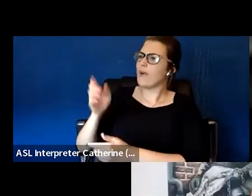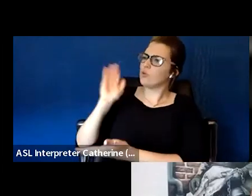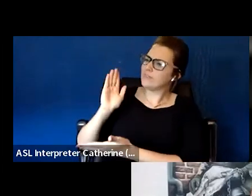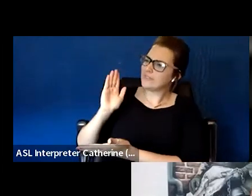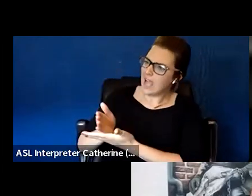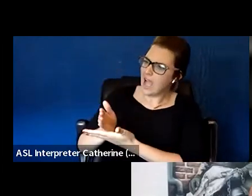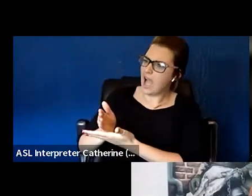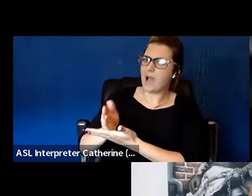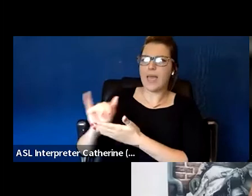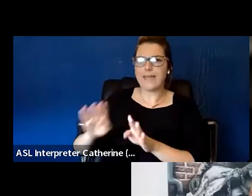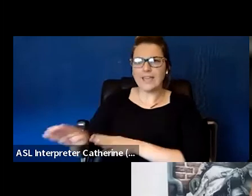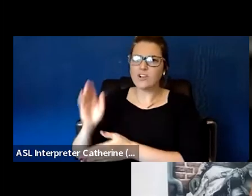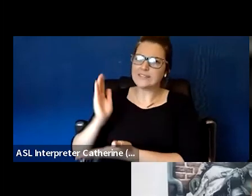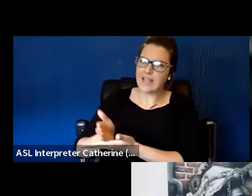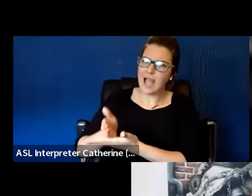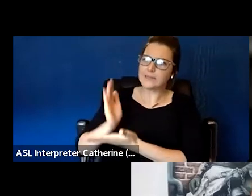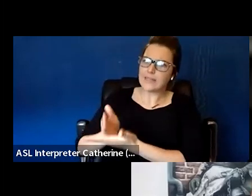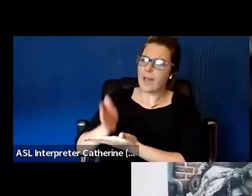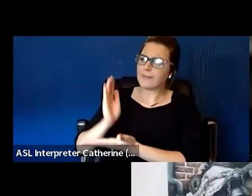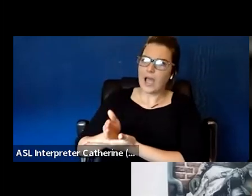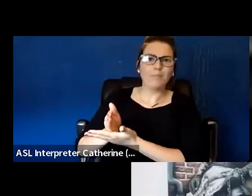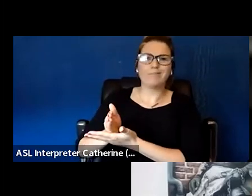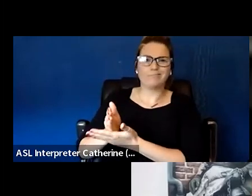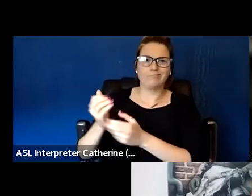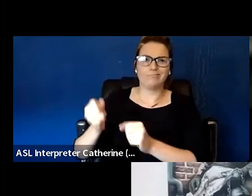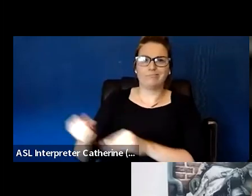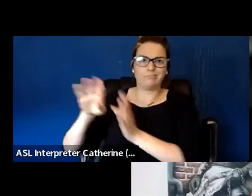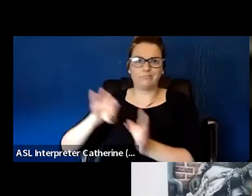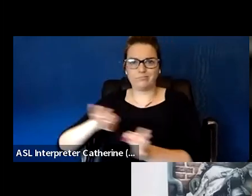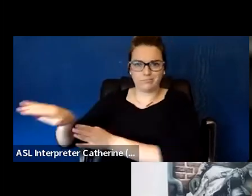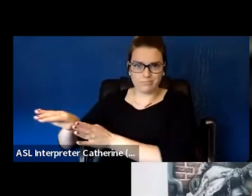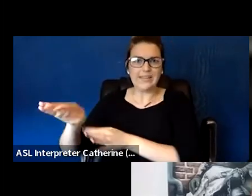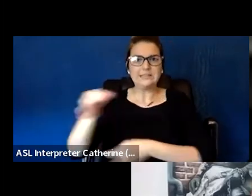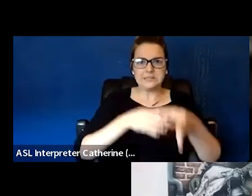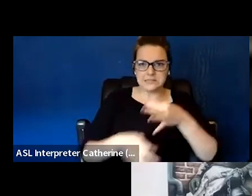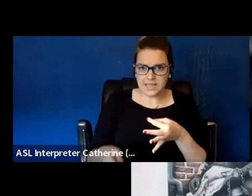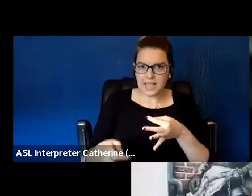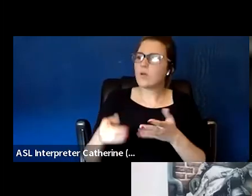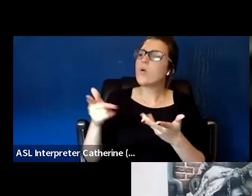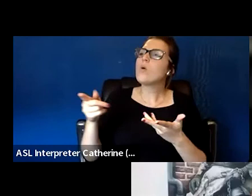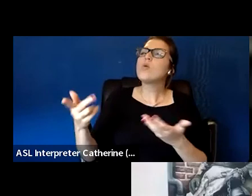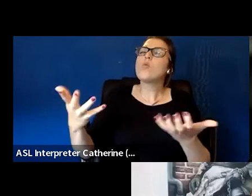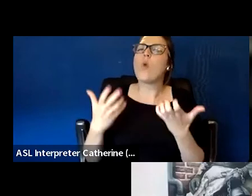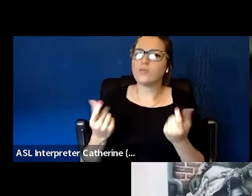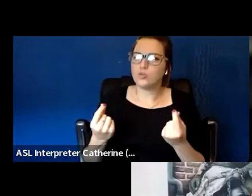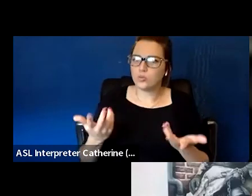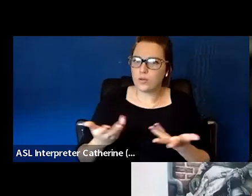working with people on what they wanna do more of, what they want see and bring into their life. And it's just a slight shift